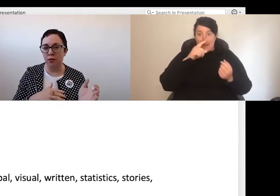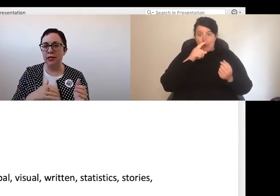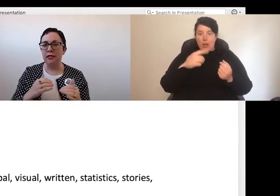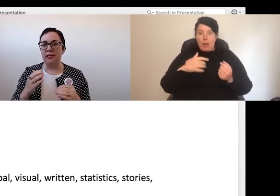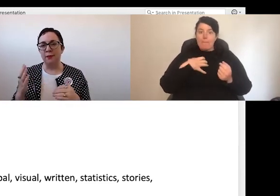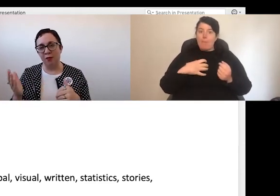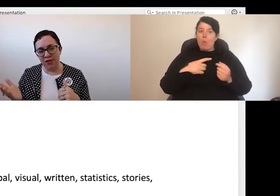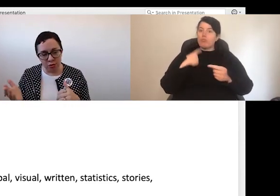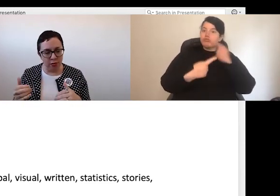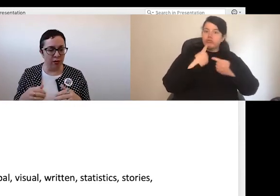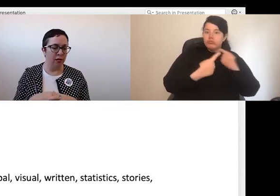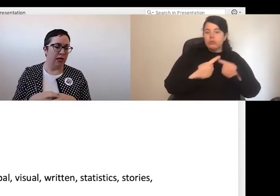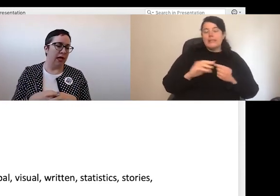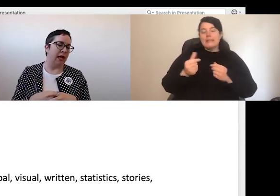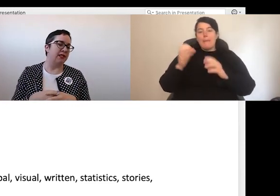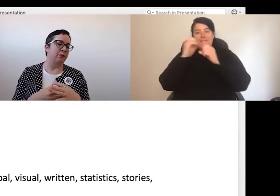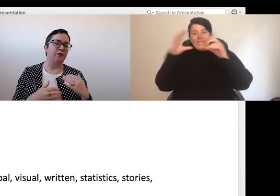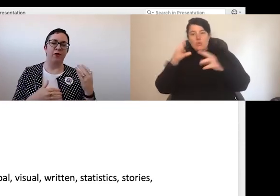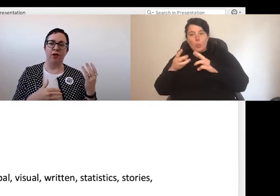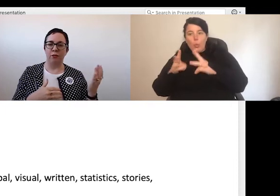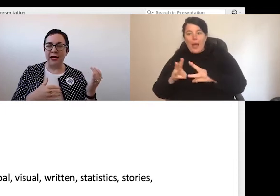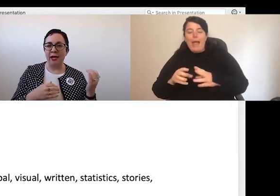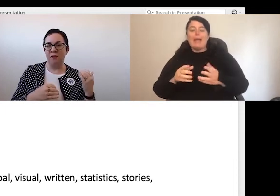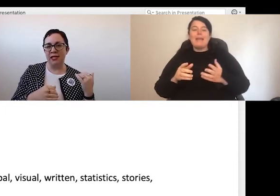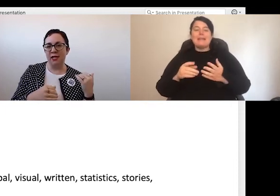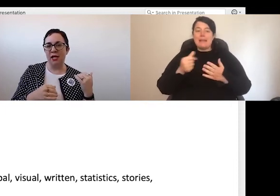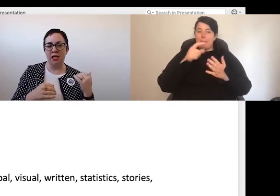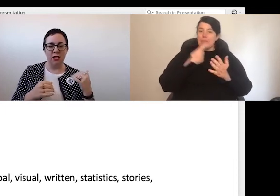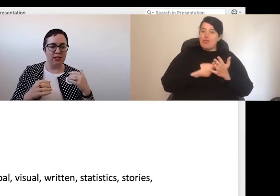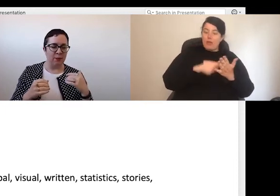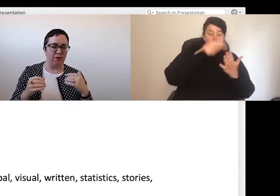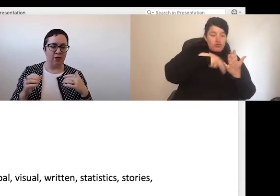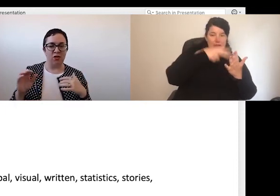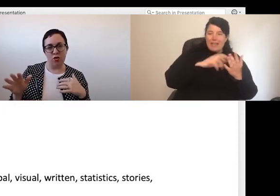Some are more verbal, visual, or reading over spoken. Some